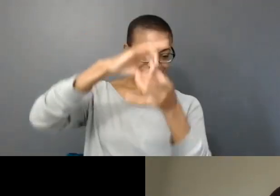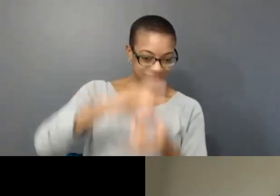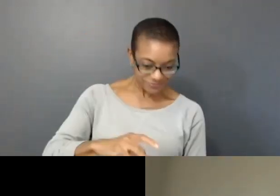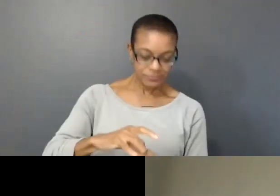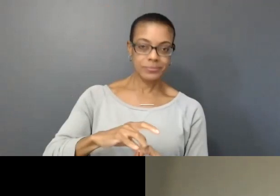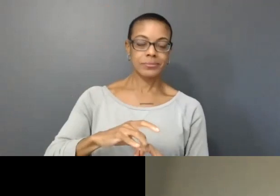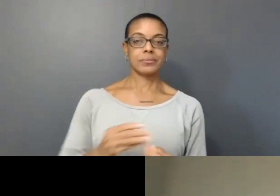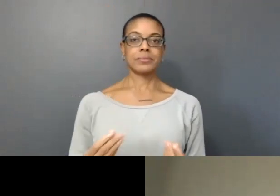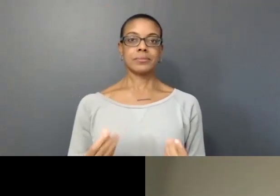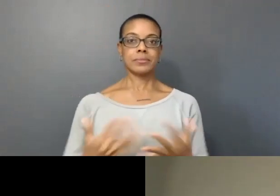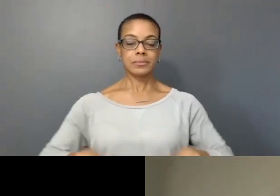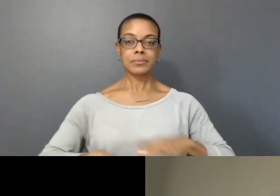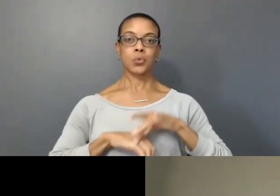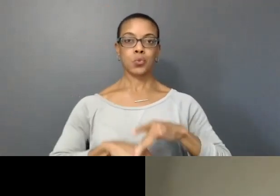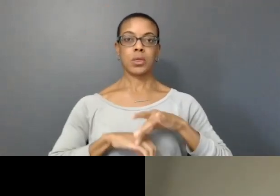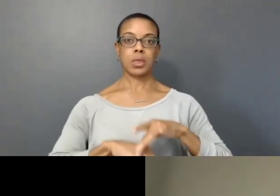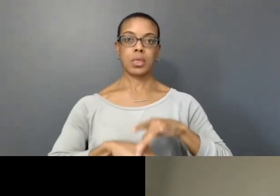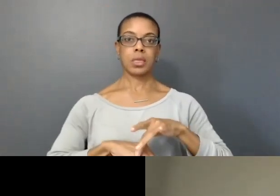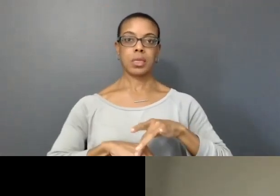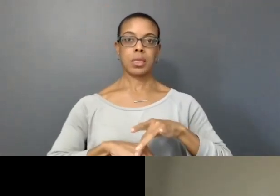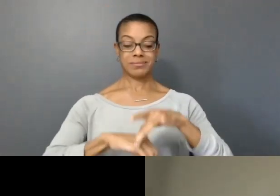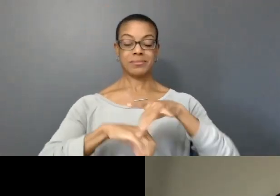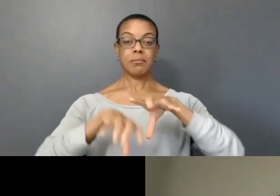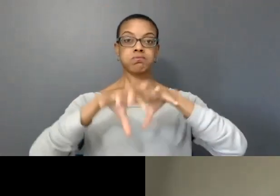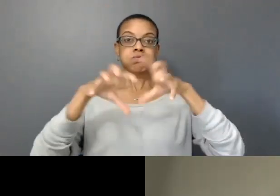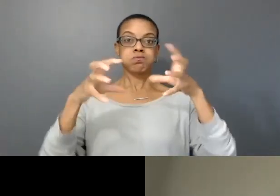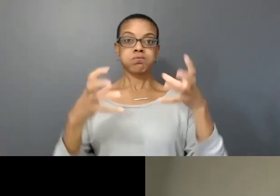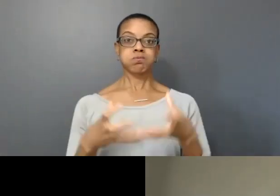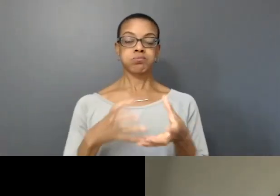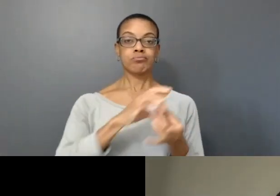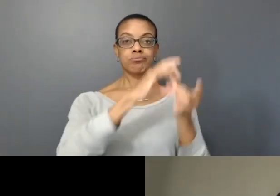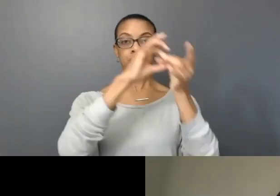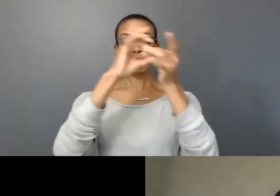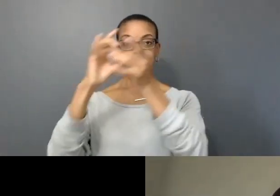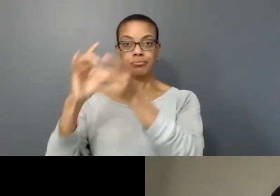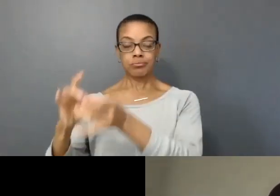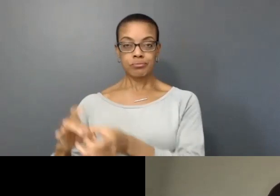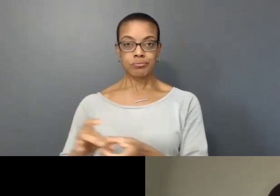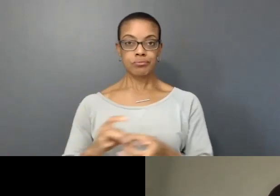And that earth is a sphere that somehow connects and binds us all together